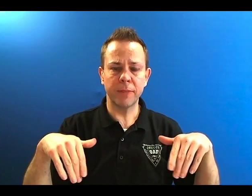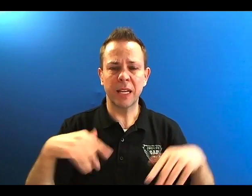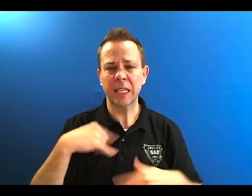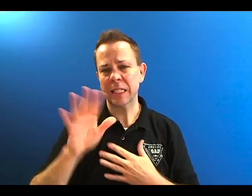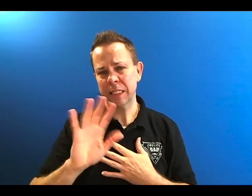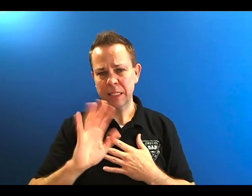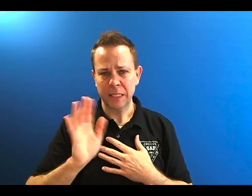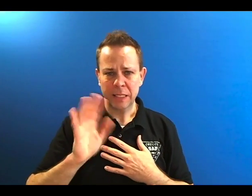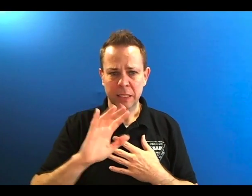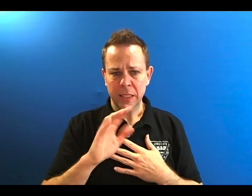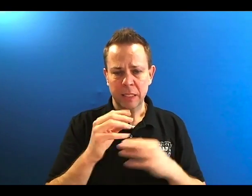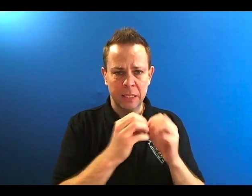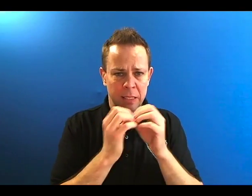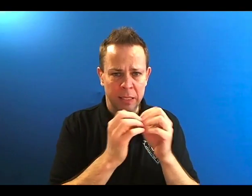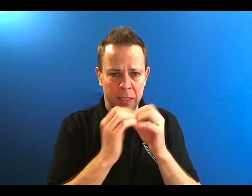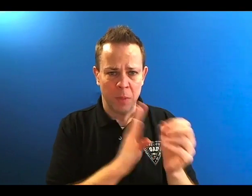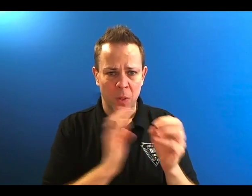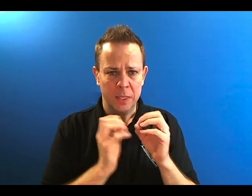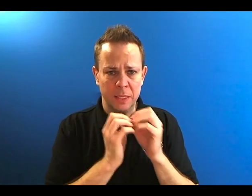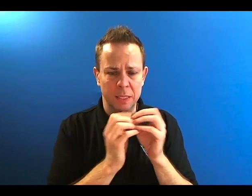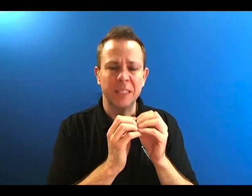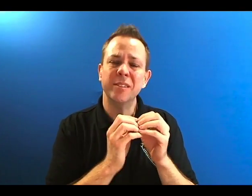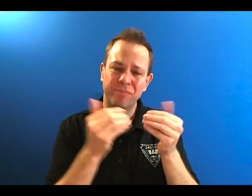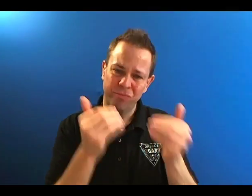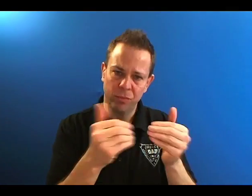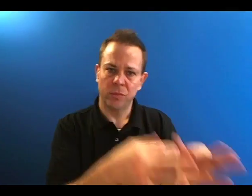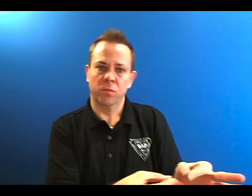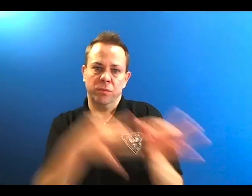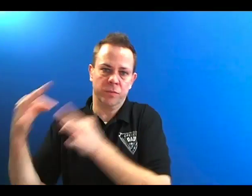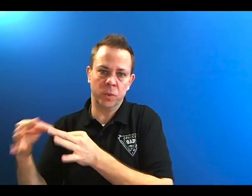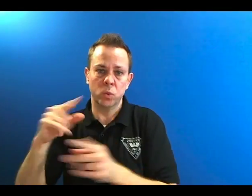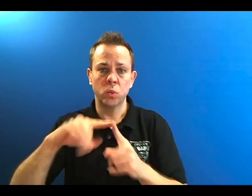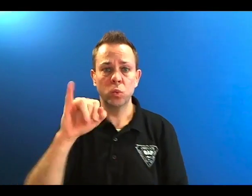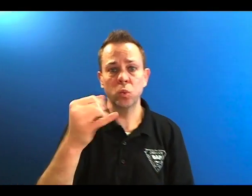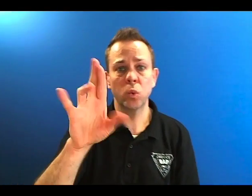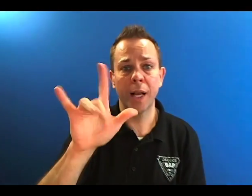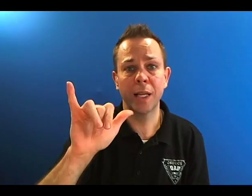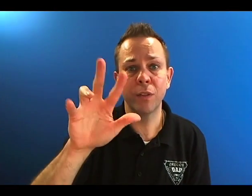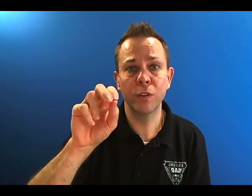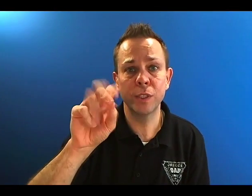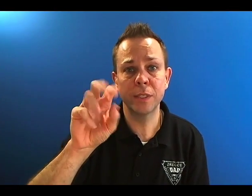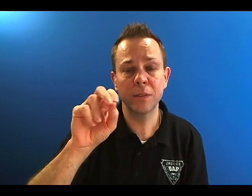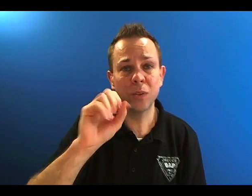We discussed and decided that we wanted to reschedule DeafFest IV to an earlier date so we can have rides included in our program. It is now scheduled on July 30, 2017.